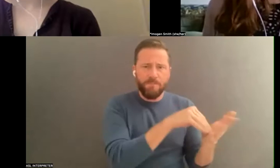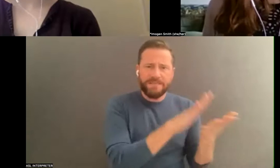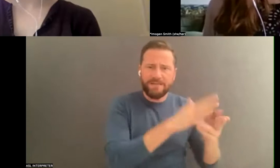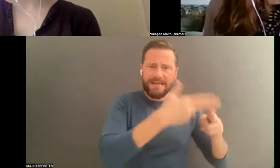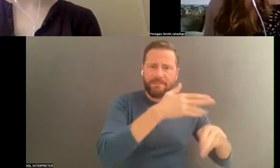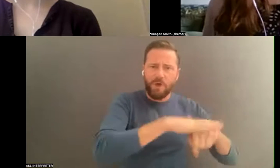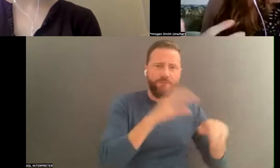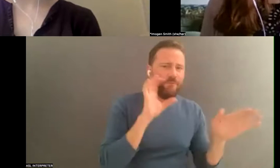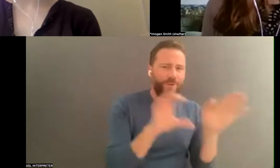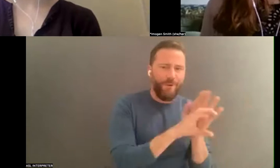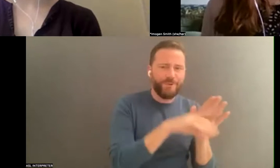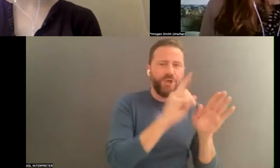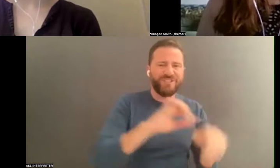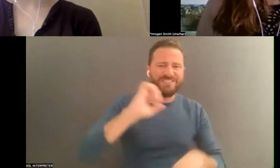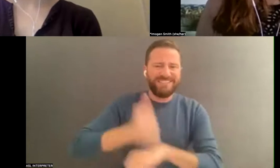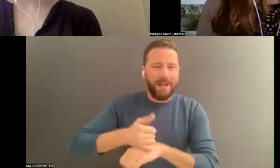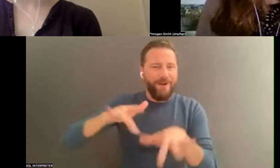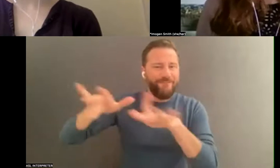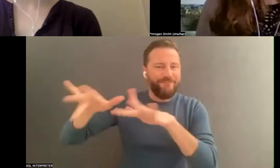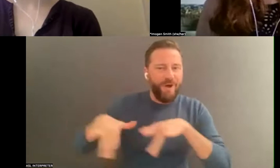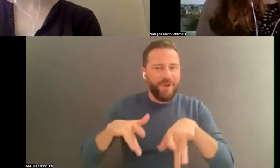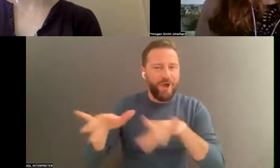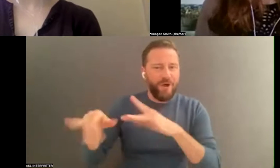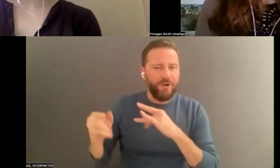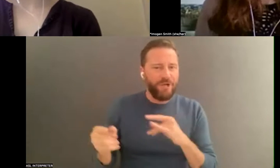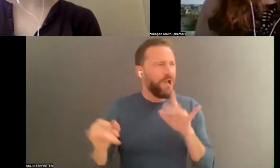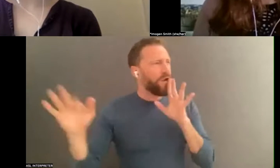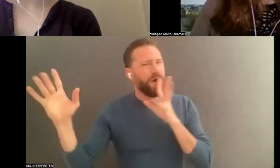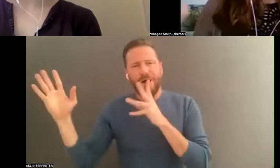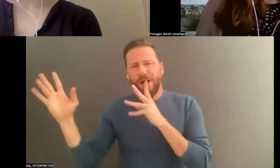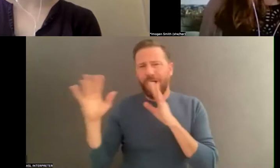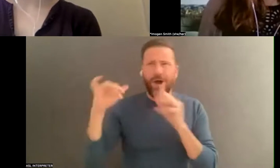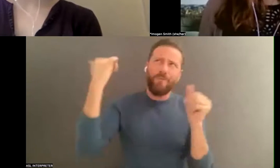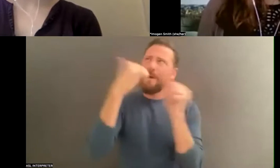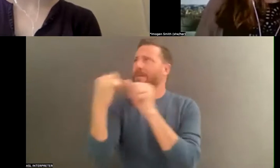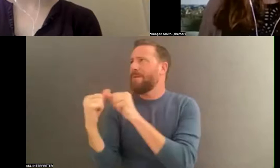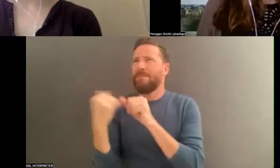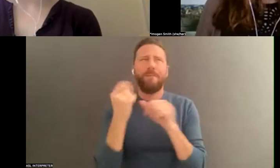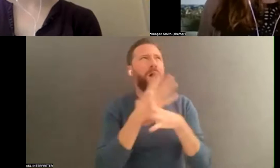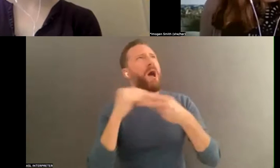through photos and archives often jogs people's memories and brings up great stories and you don't want all of